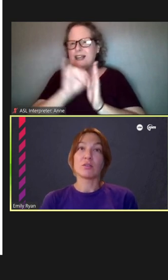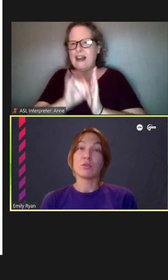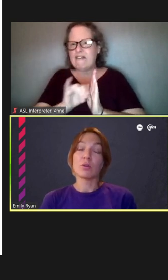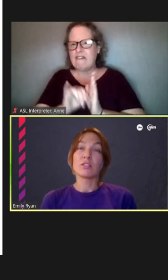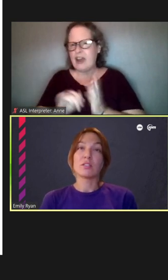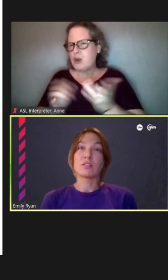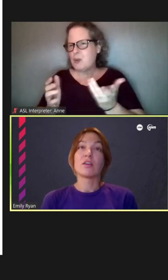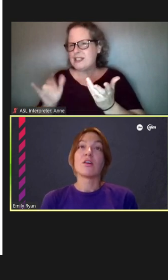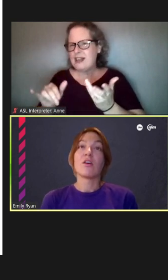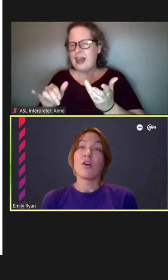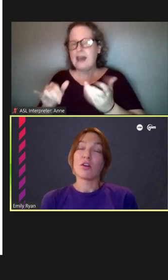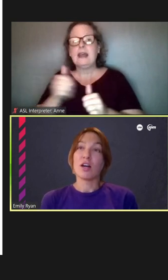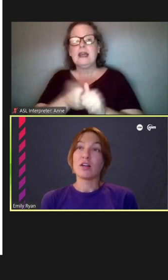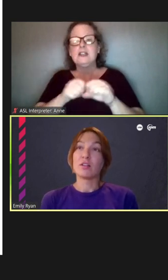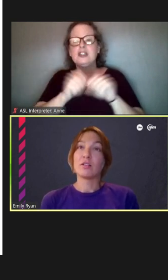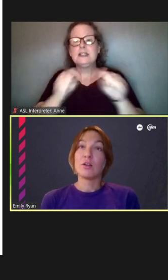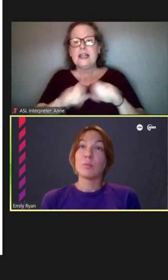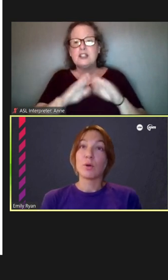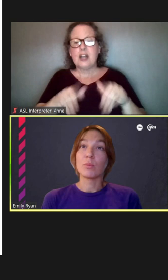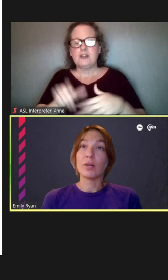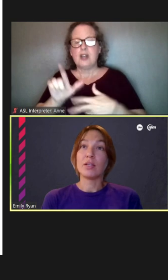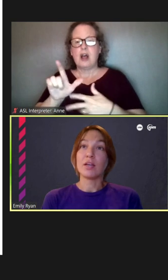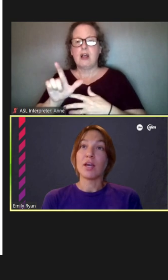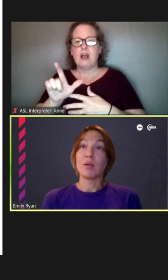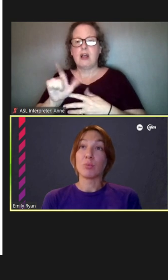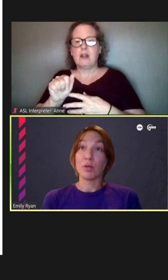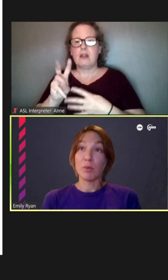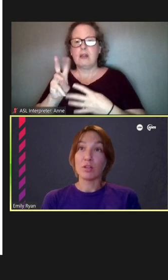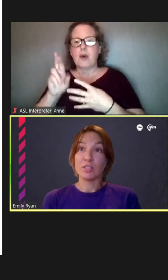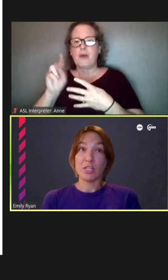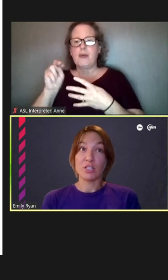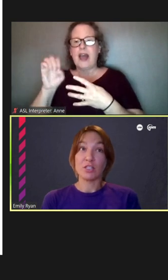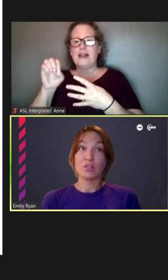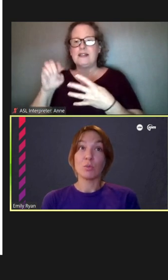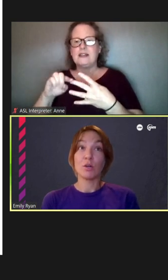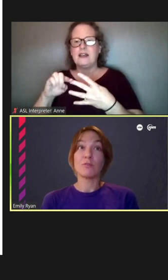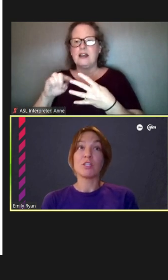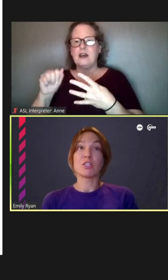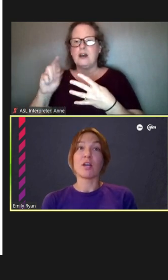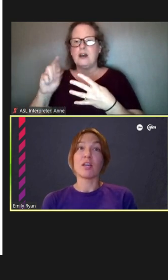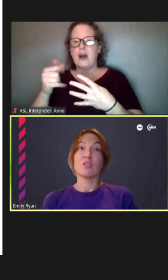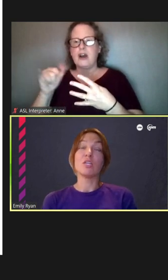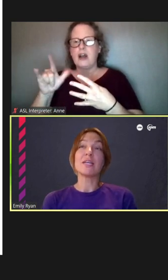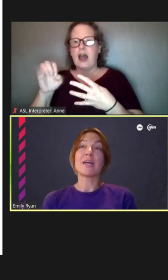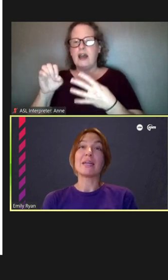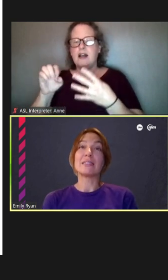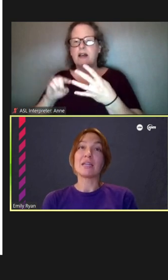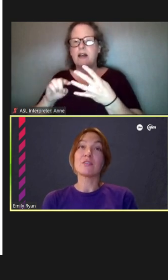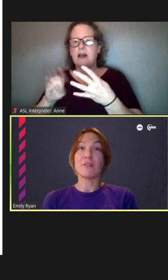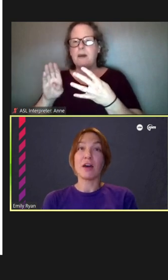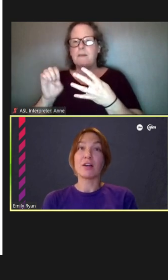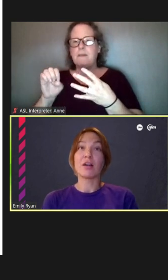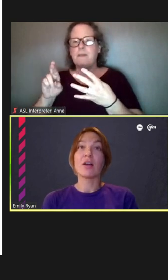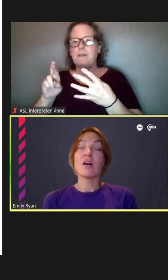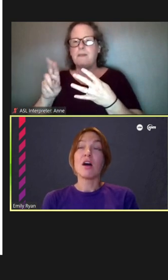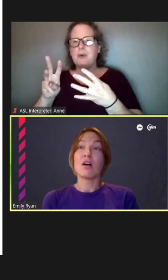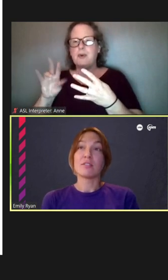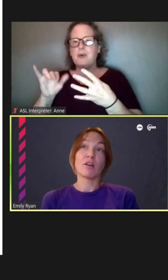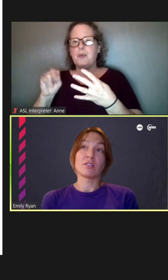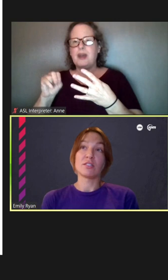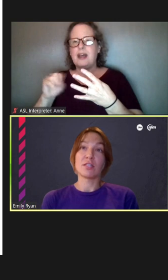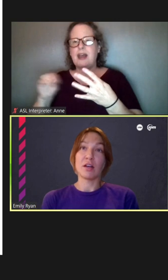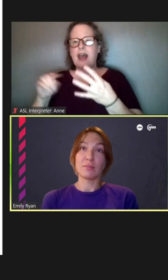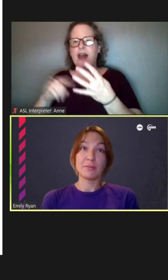the Lawrence, Argyle, Berwyn and Bryn Mawr stations, will feature a unique Identifier artistic element.